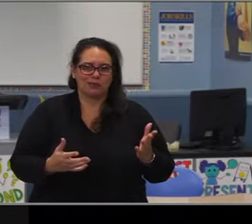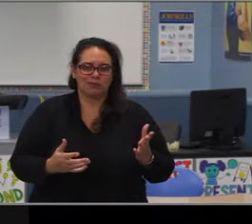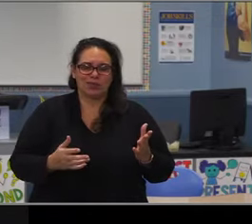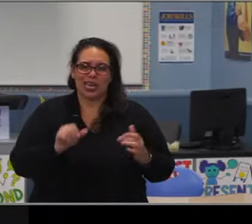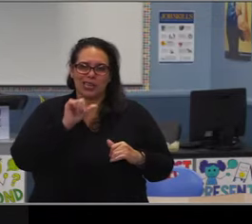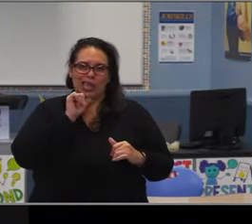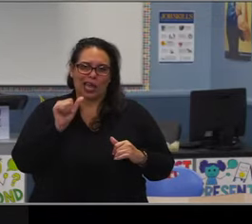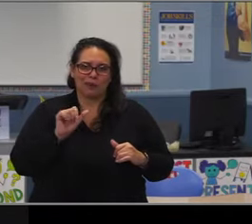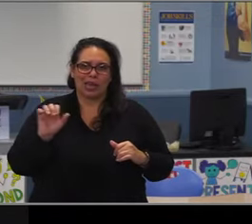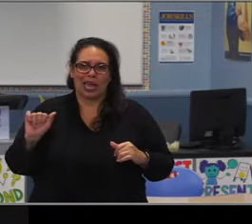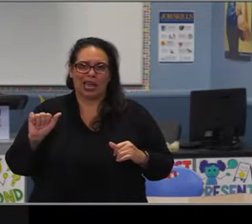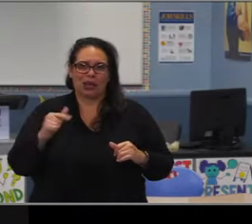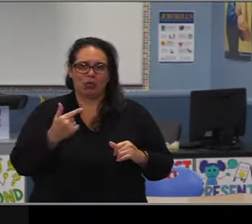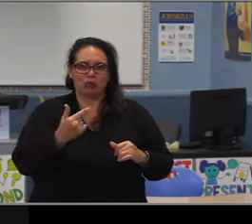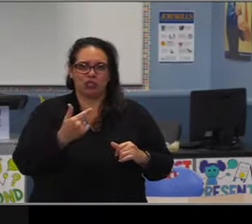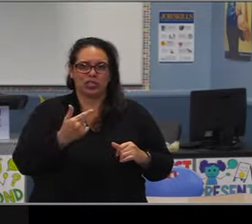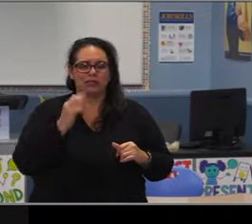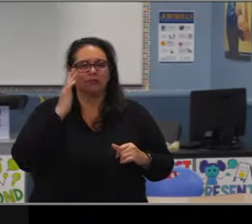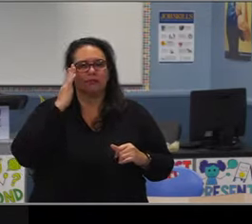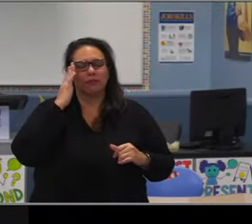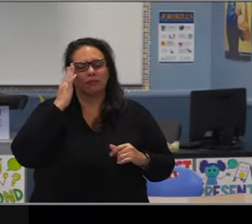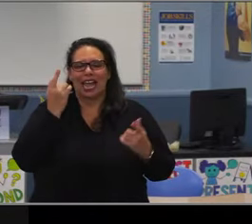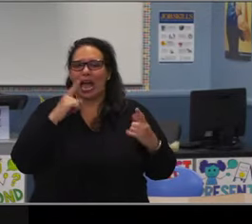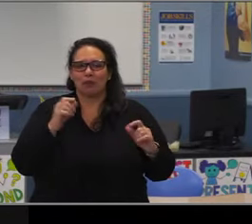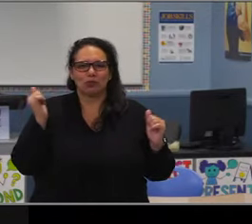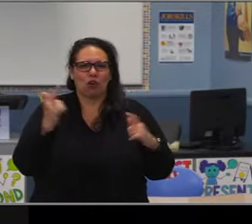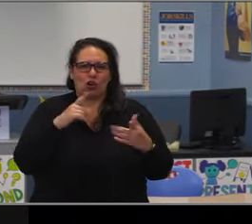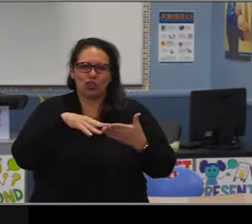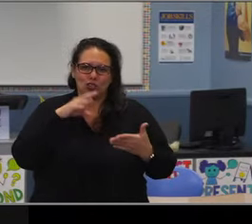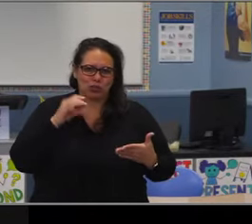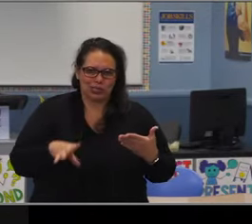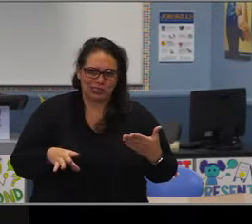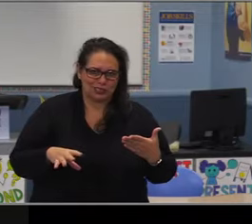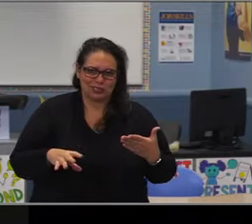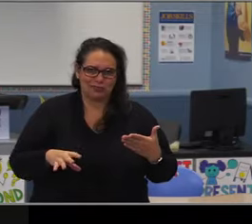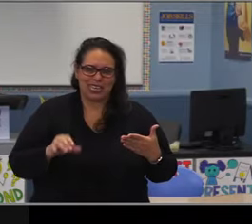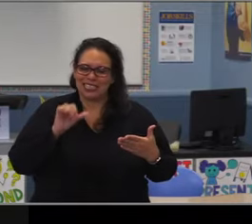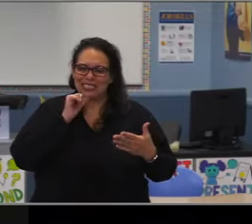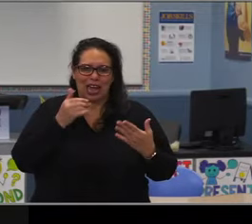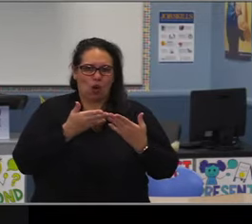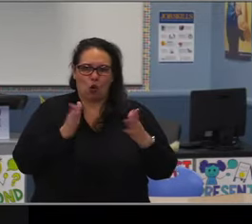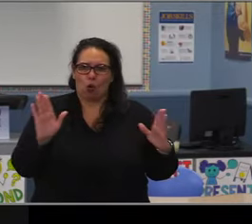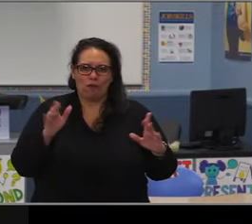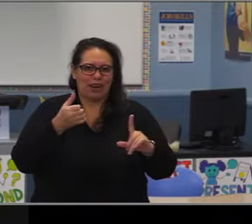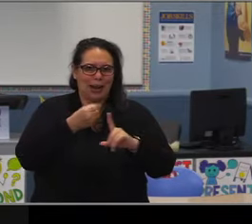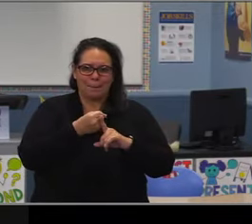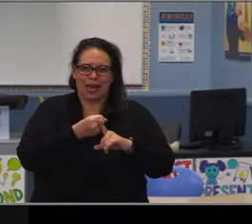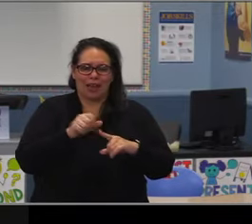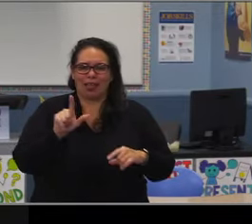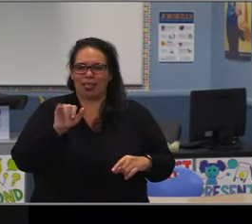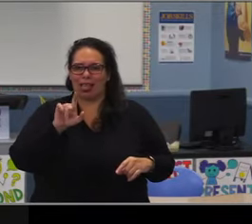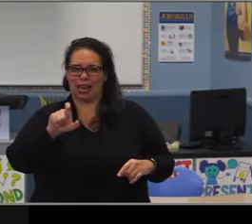if LatinX students do well, disproportionately well, then it improves because they're the